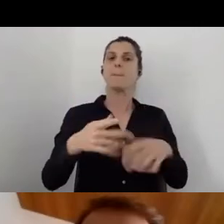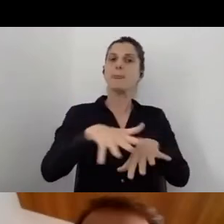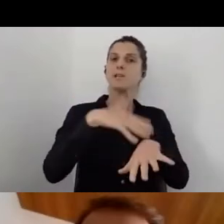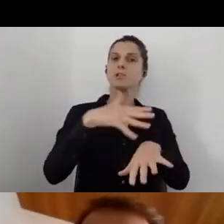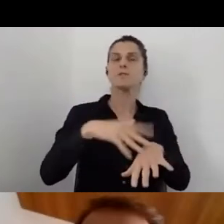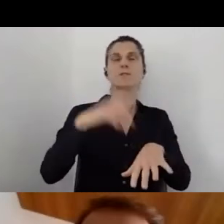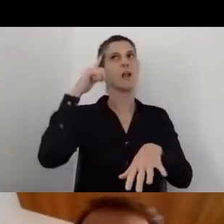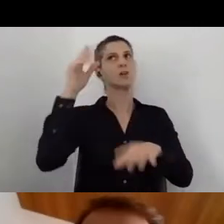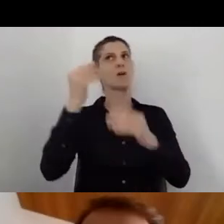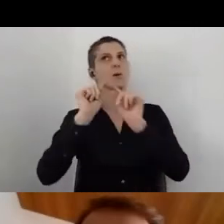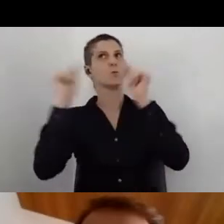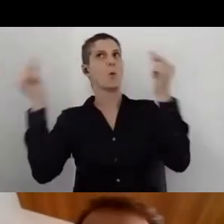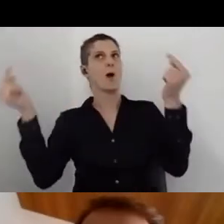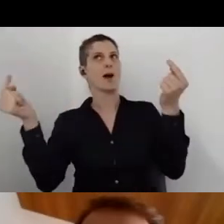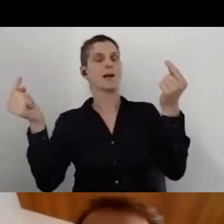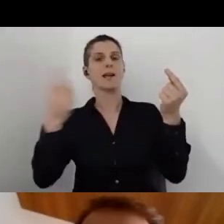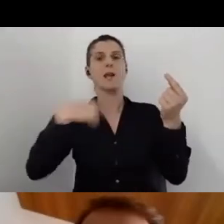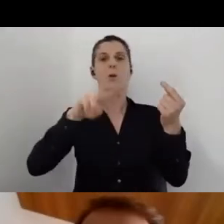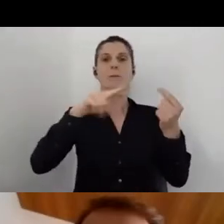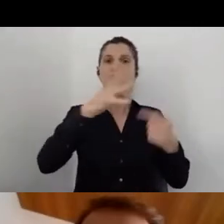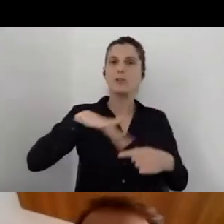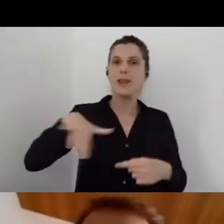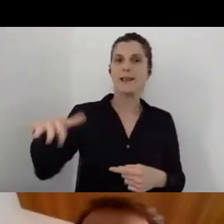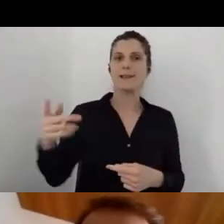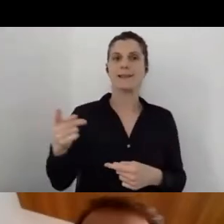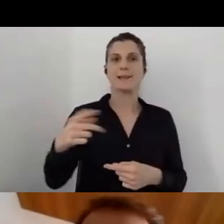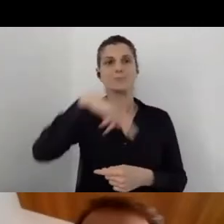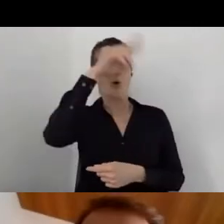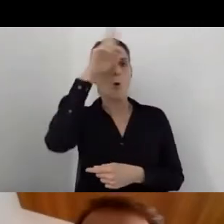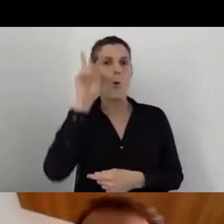We all have children, parents, family, so